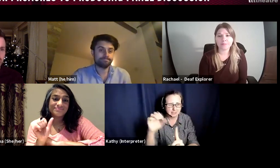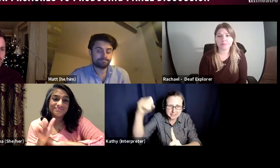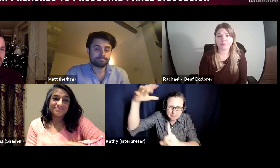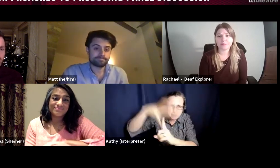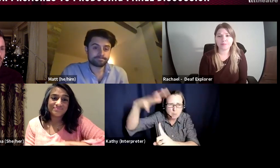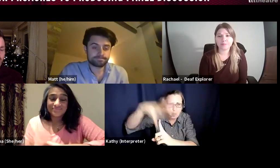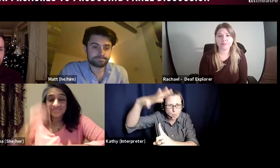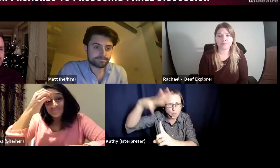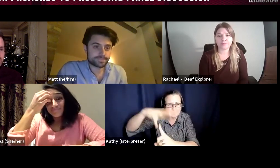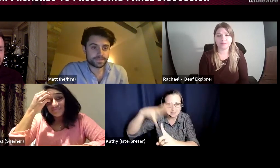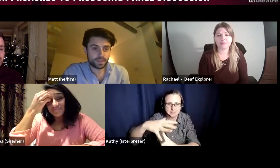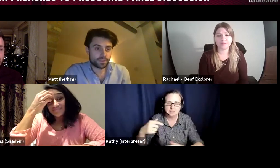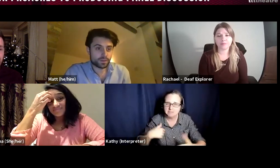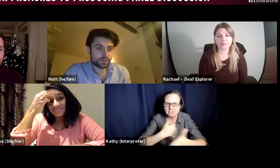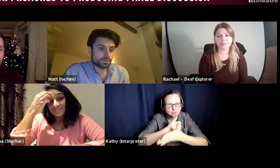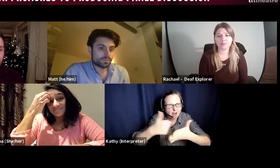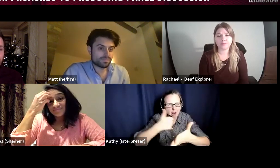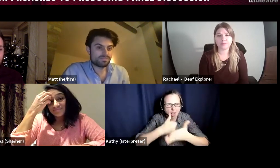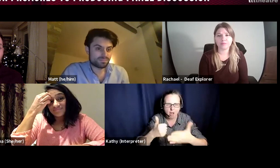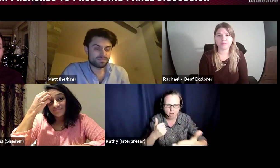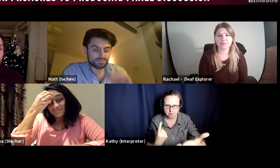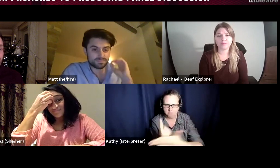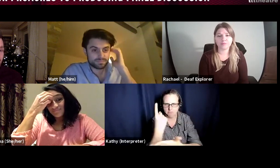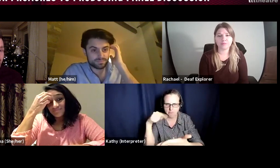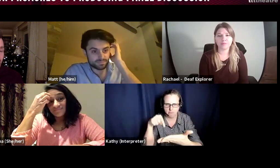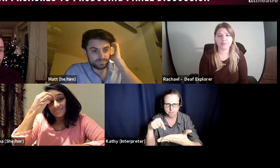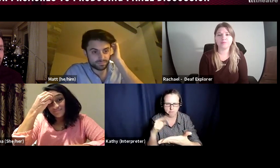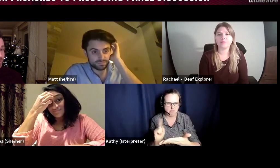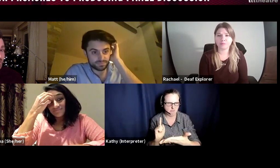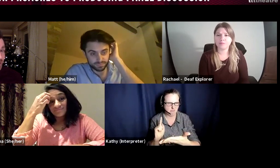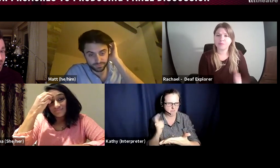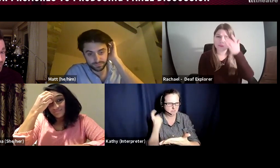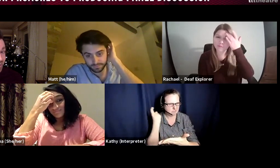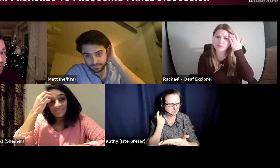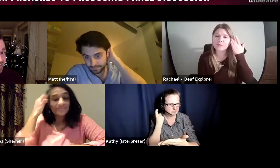I come up against things that I don't know how to do all the time, don't tell Deafinitely Theatre,